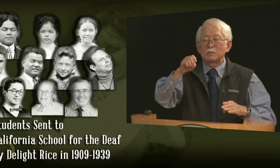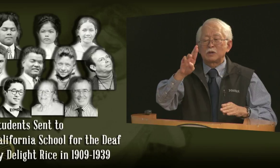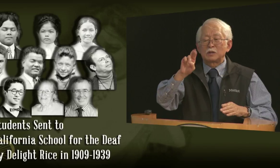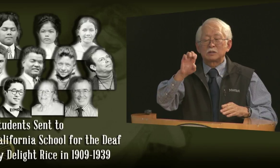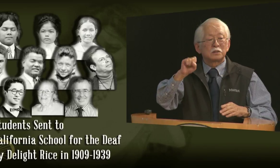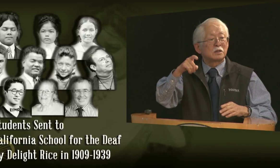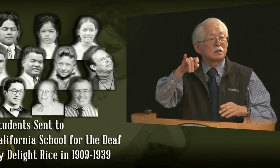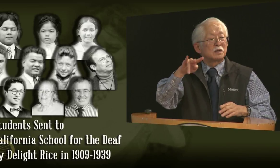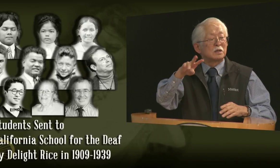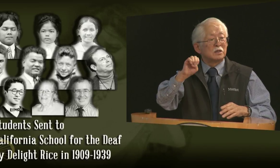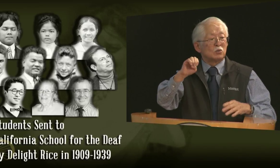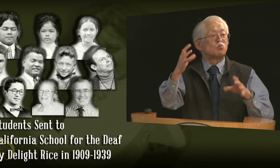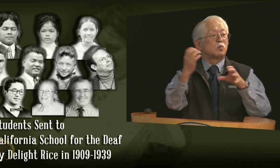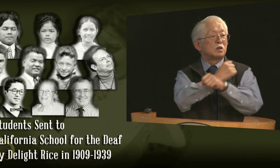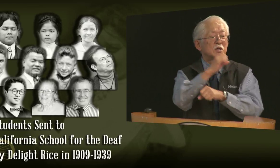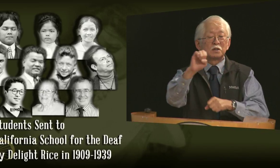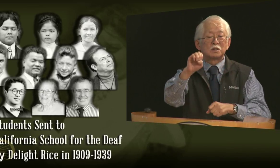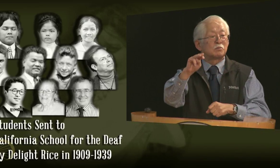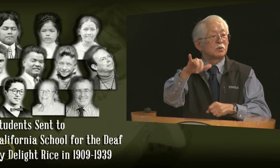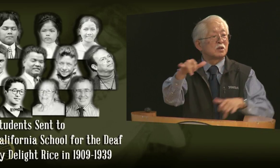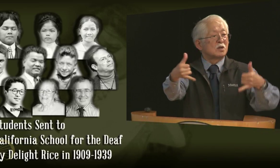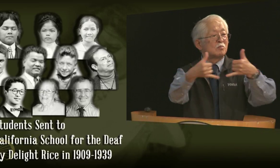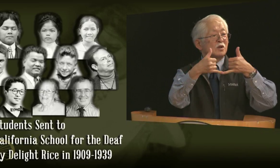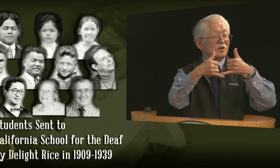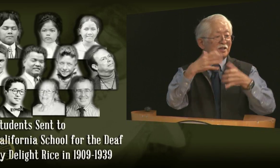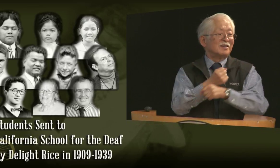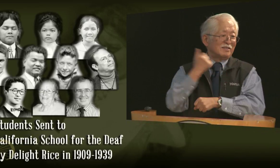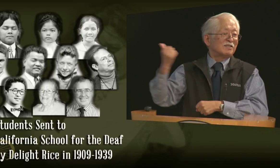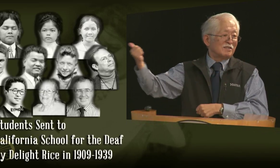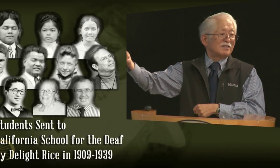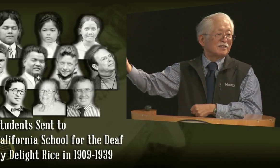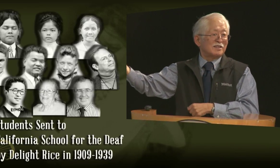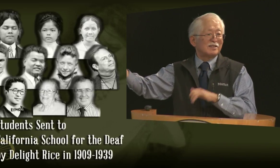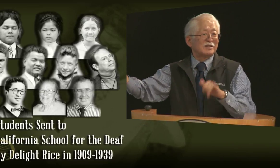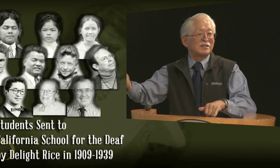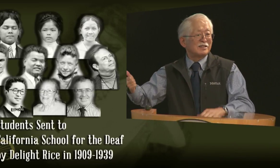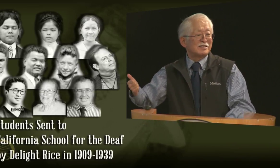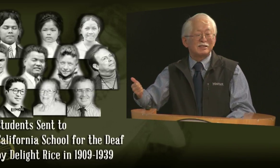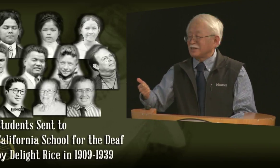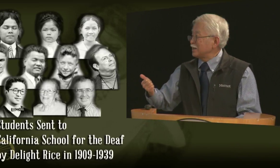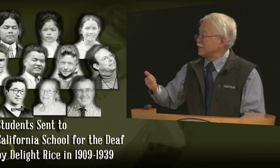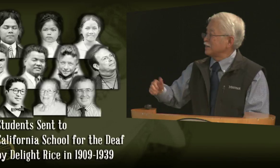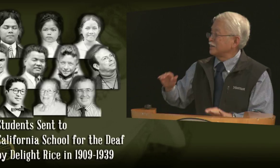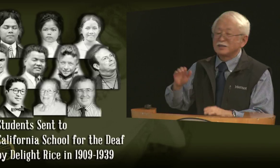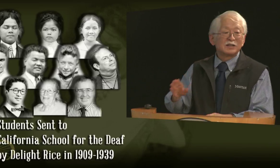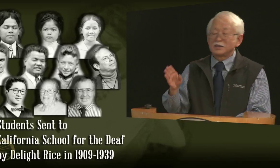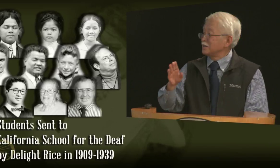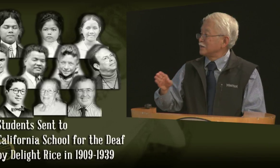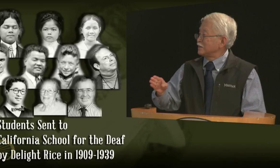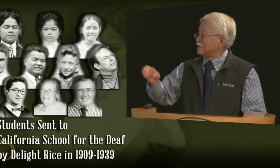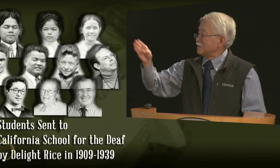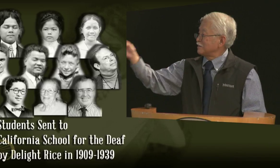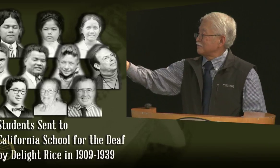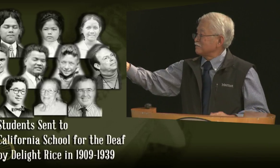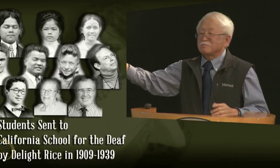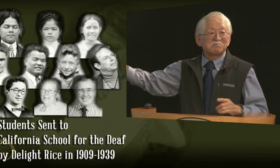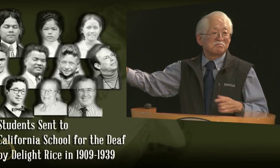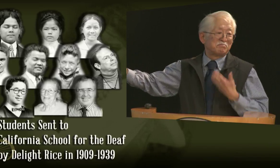the television program was called Silent Perspectives and it had won an Emmy Award, and he was the producer and director of that,